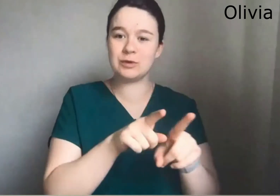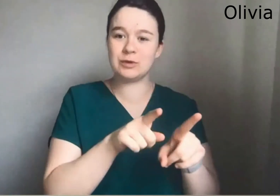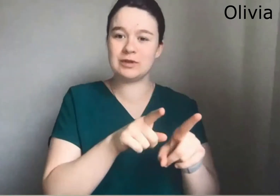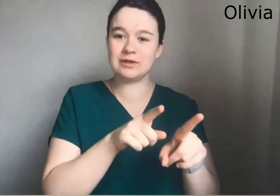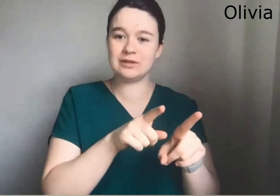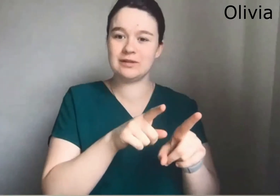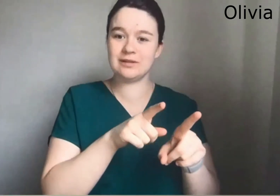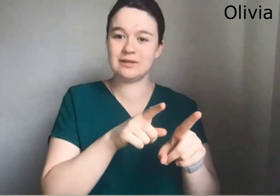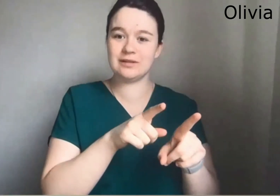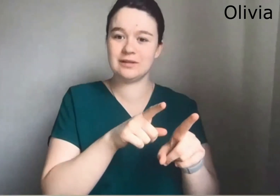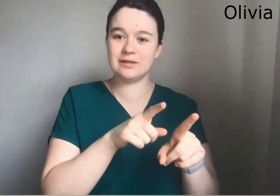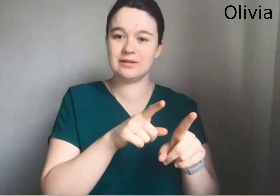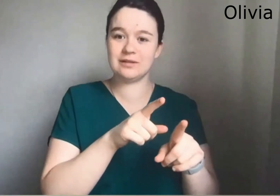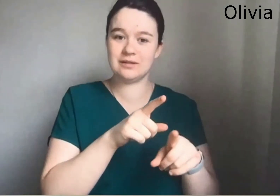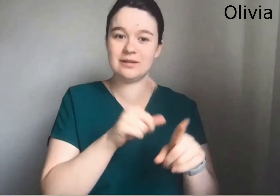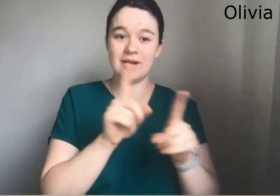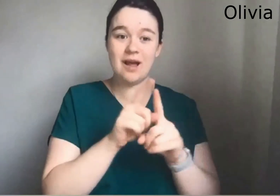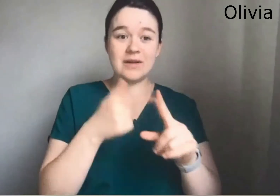And they actually gain a lot from the mainstream community